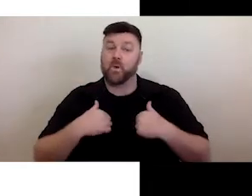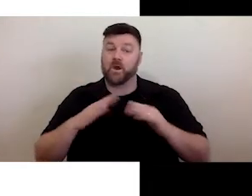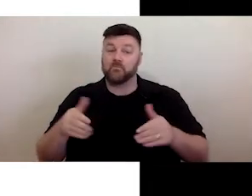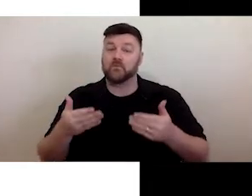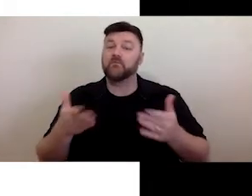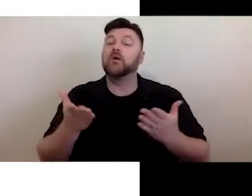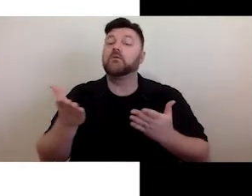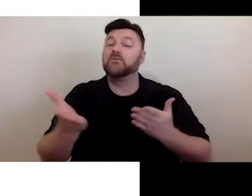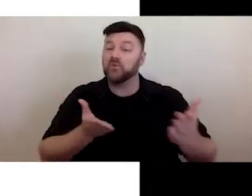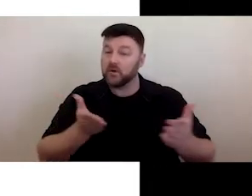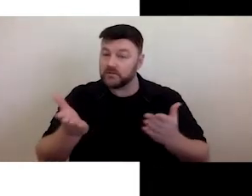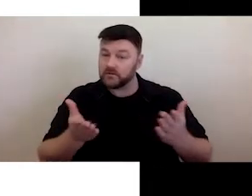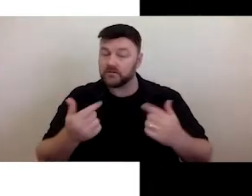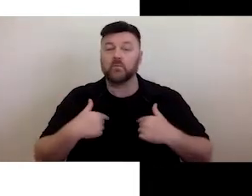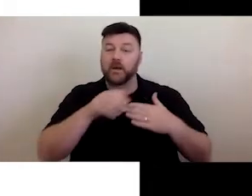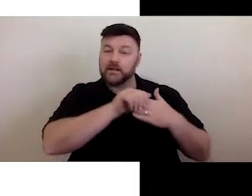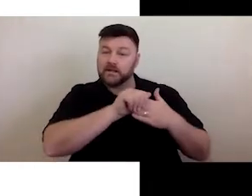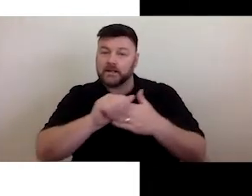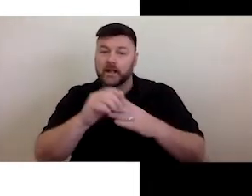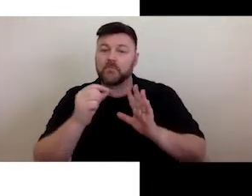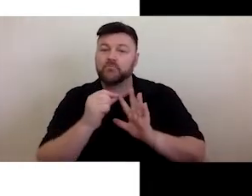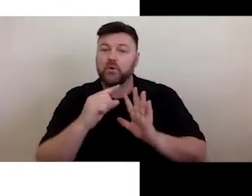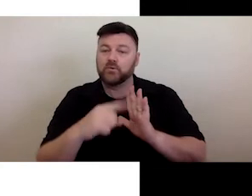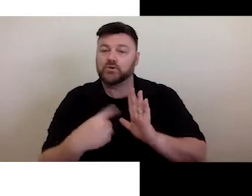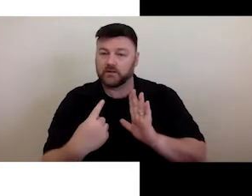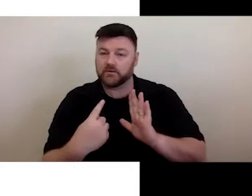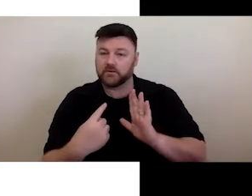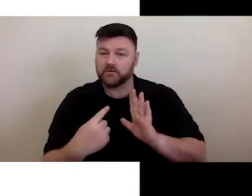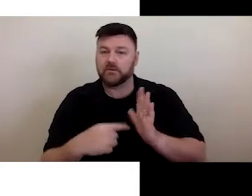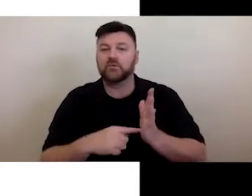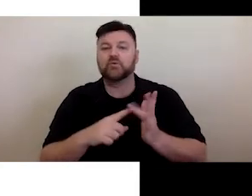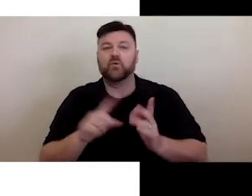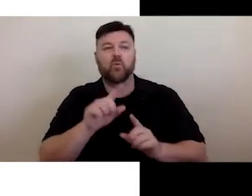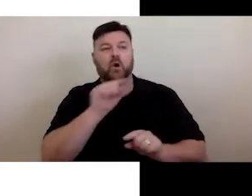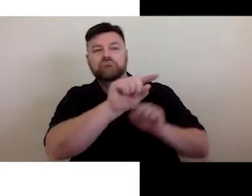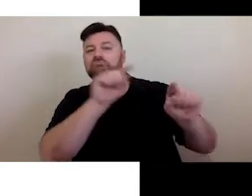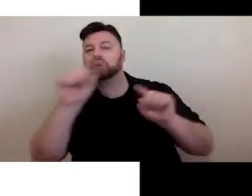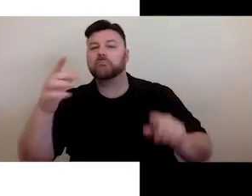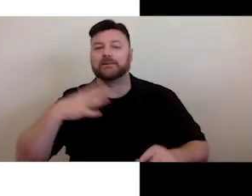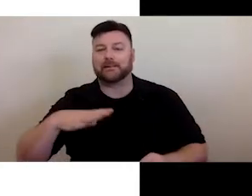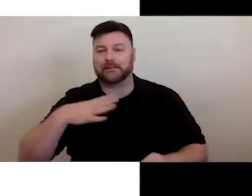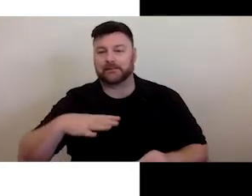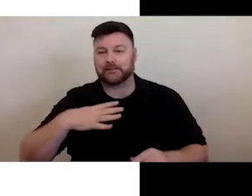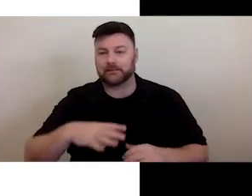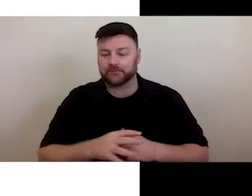projects in response to what's needed. Access2Arts is